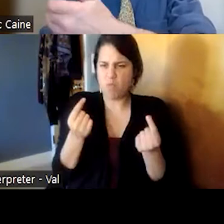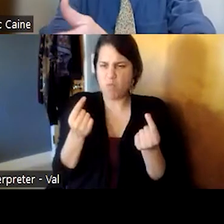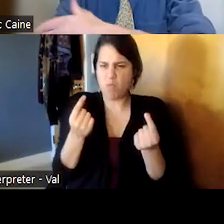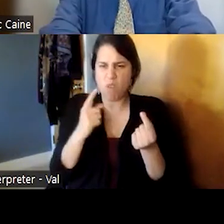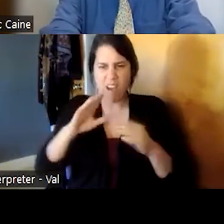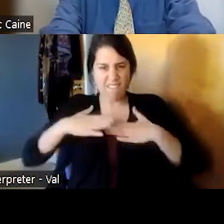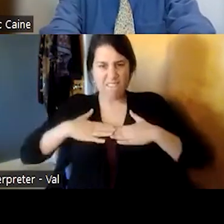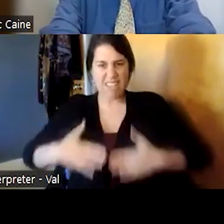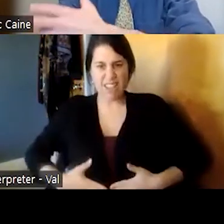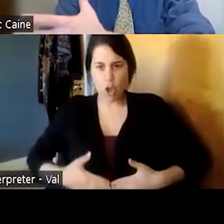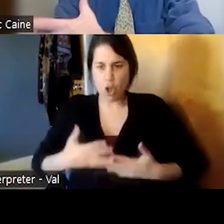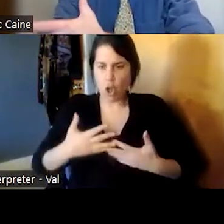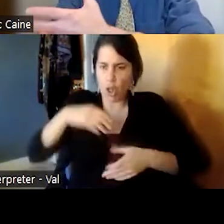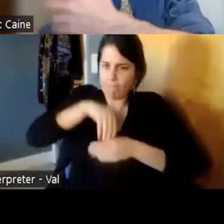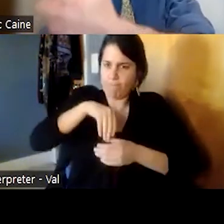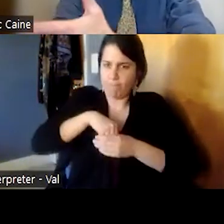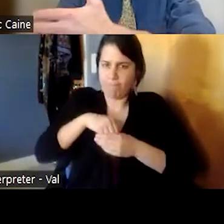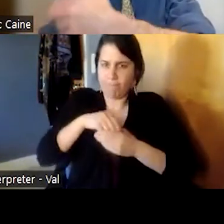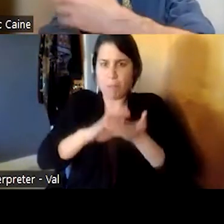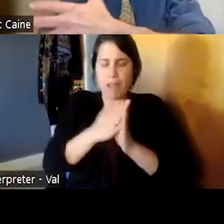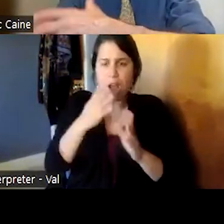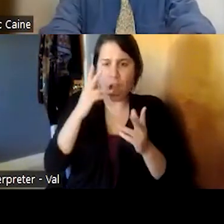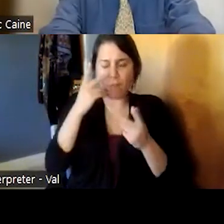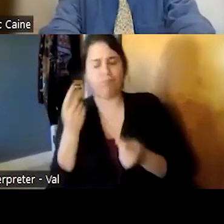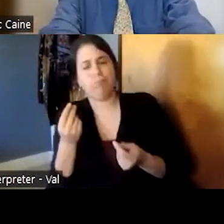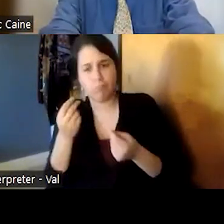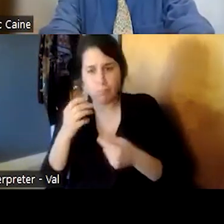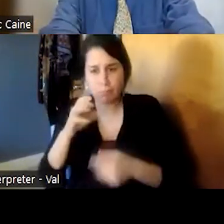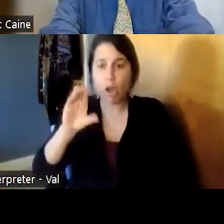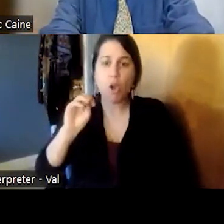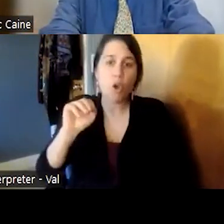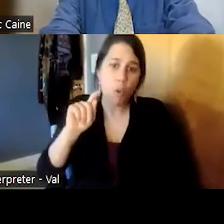manifestations of becoming comatose delirious which is some of the early work they did on